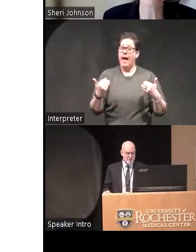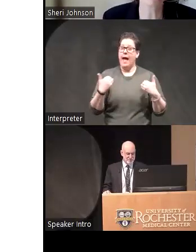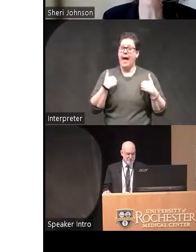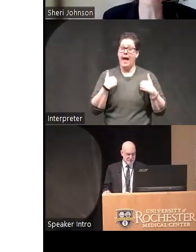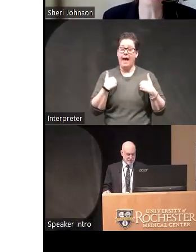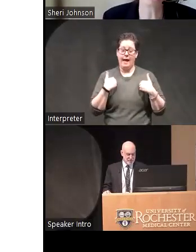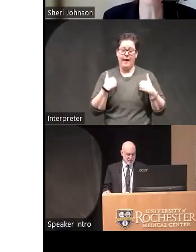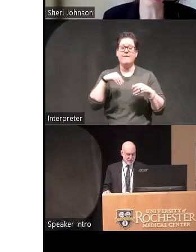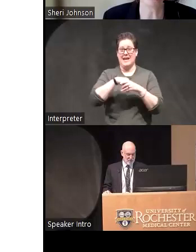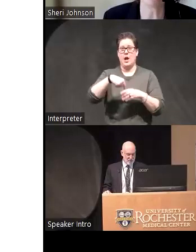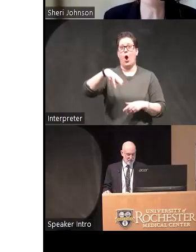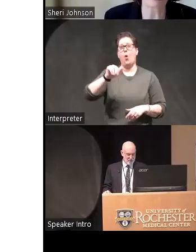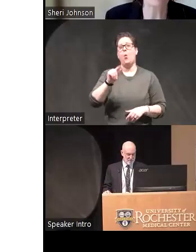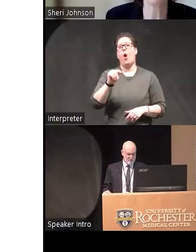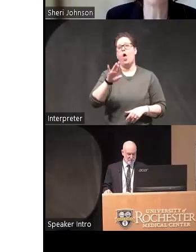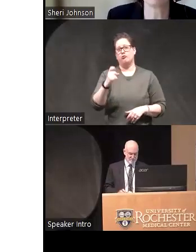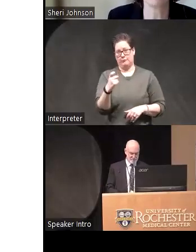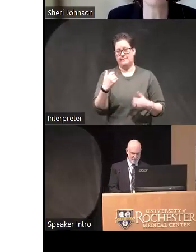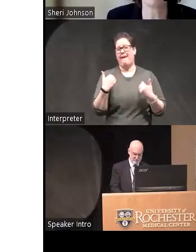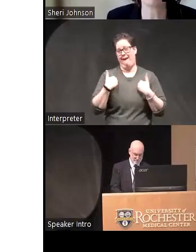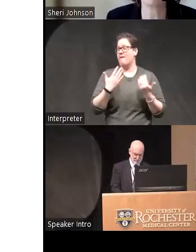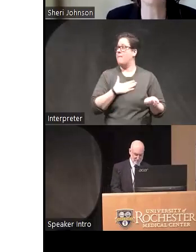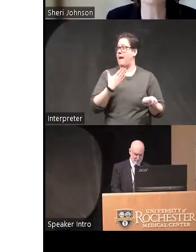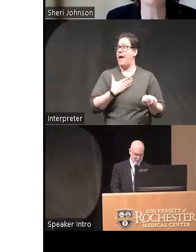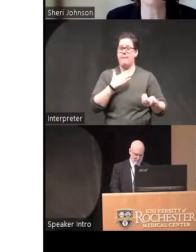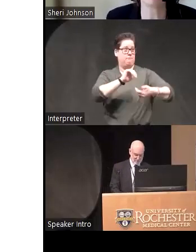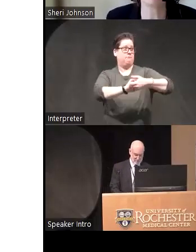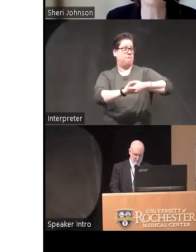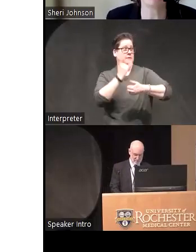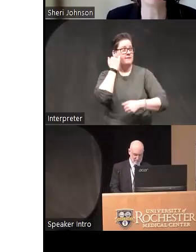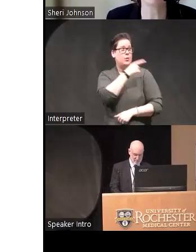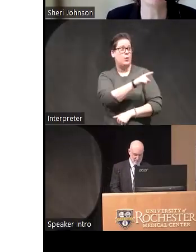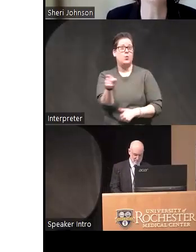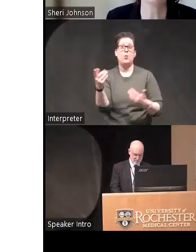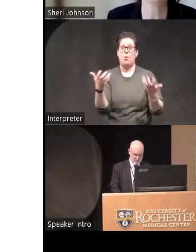in qual tricks and I'm happy to collaborate with people who want to who want to test it